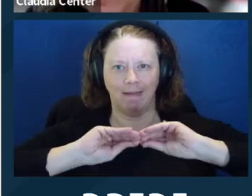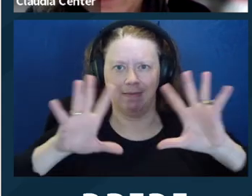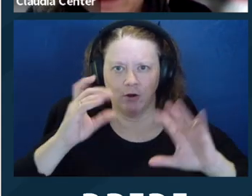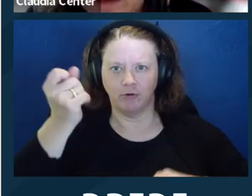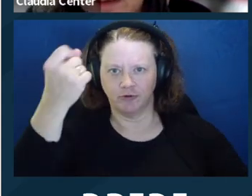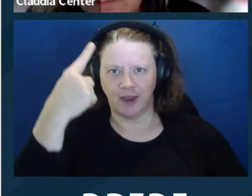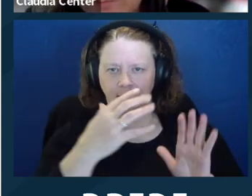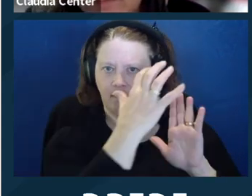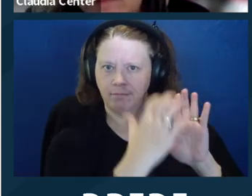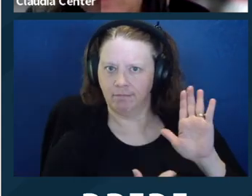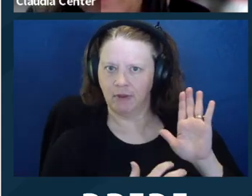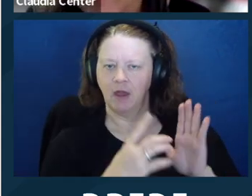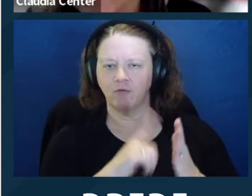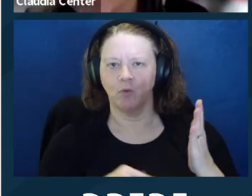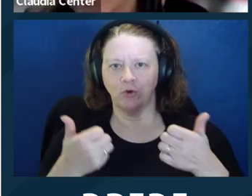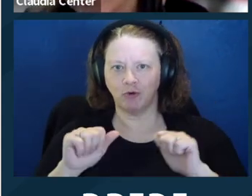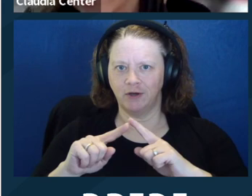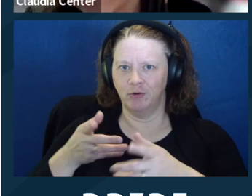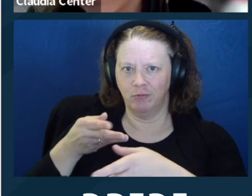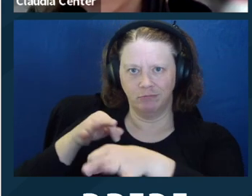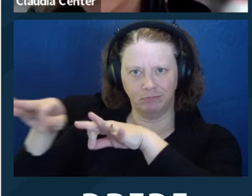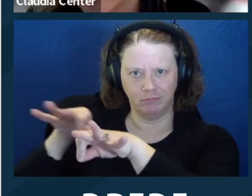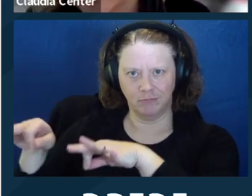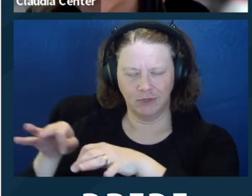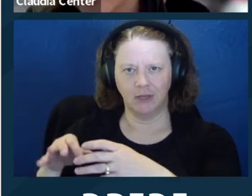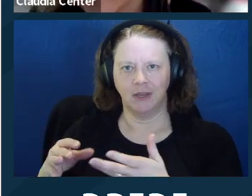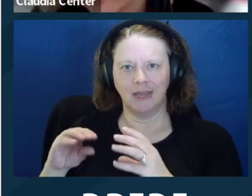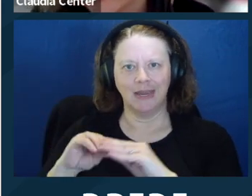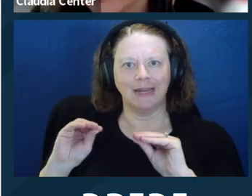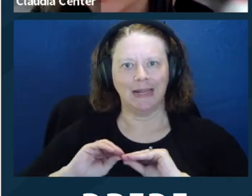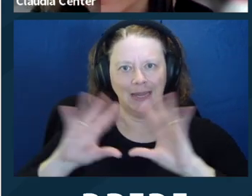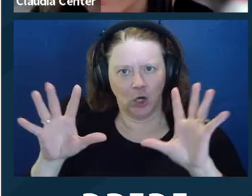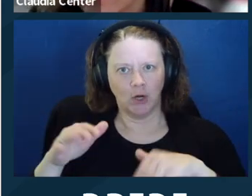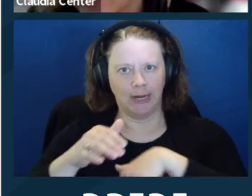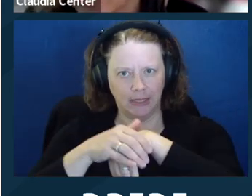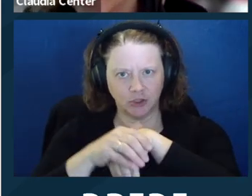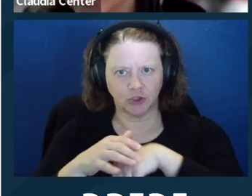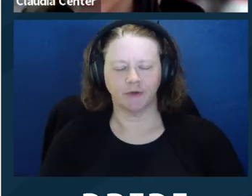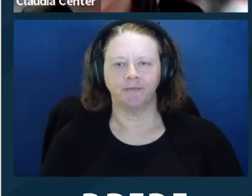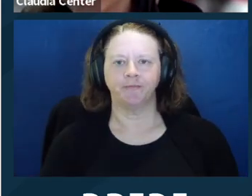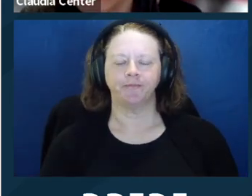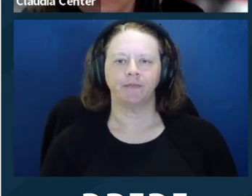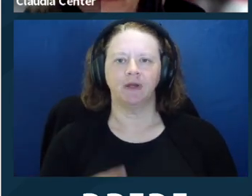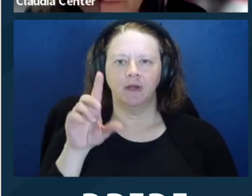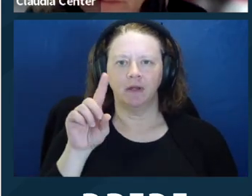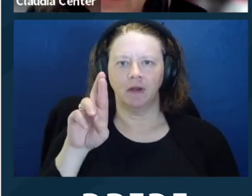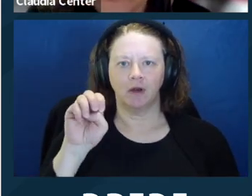So DREDF has been working on a set of retainer agreements since we are a support center in